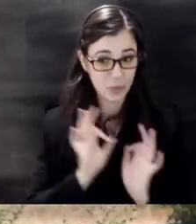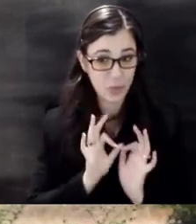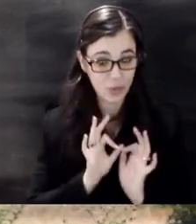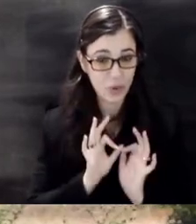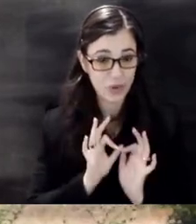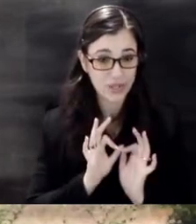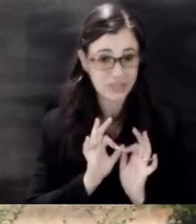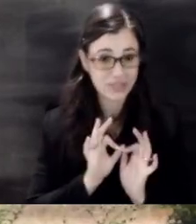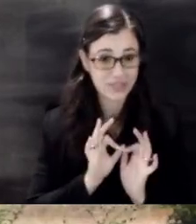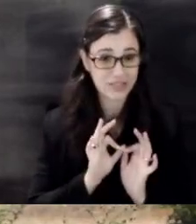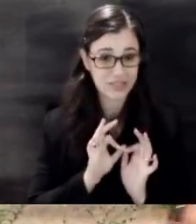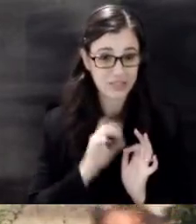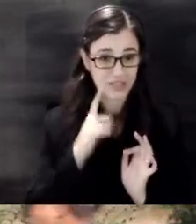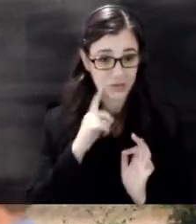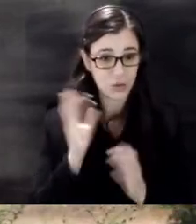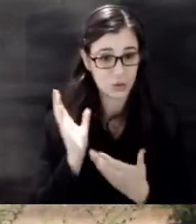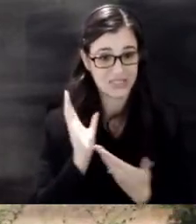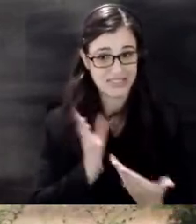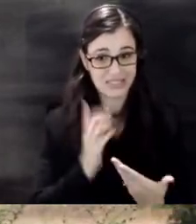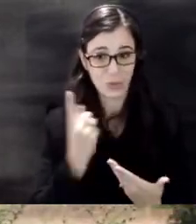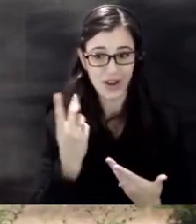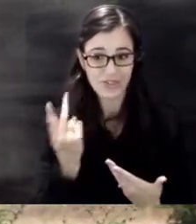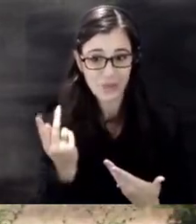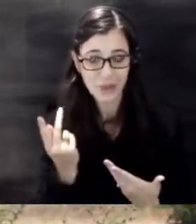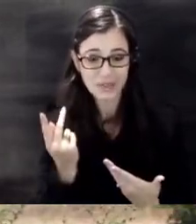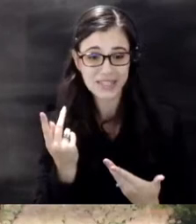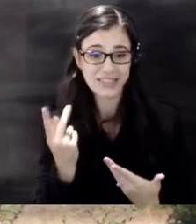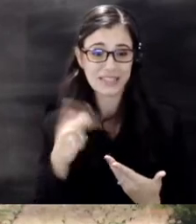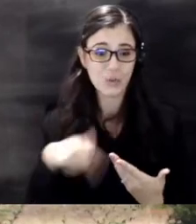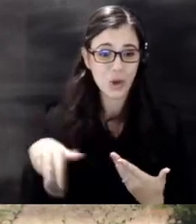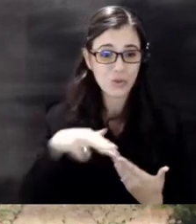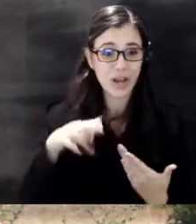for you to come in with one of the puppies and walk around city hall and think of some of our